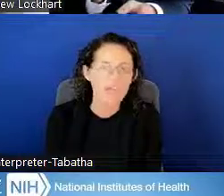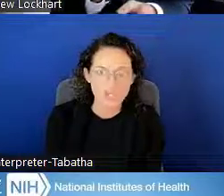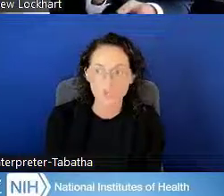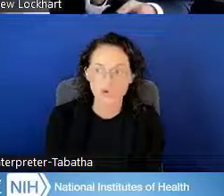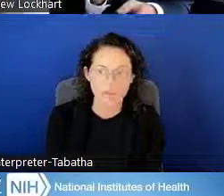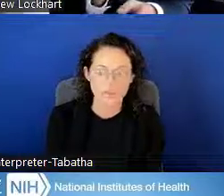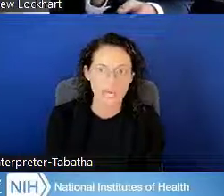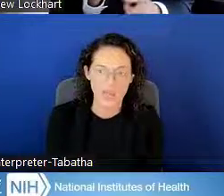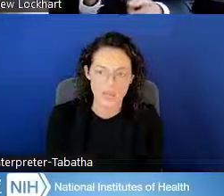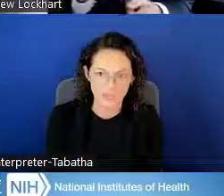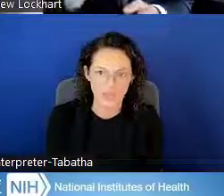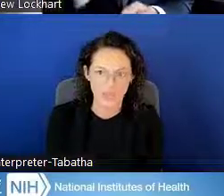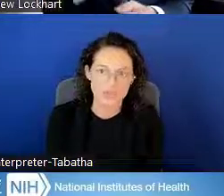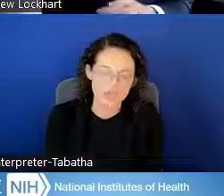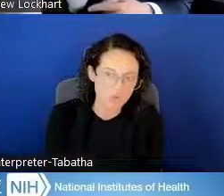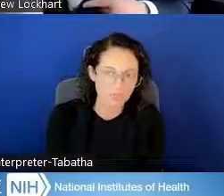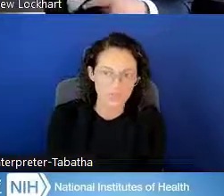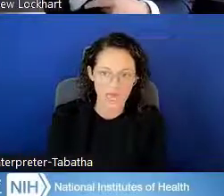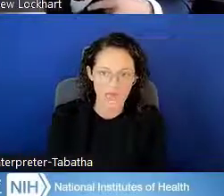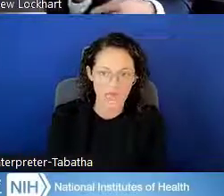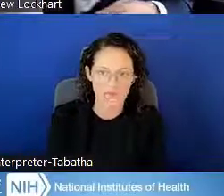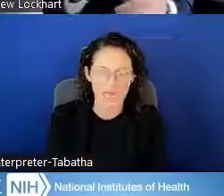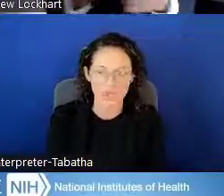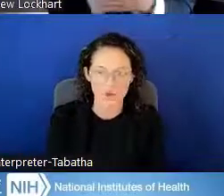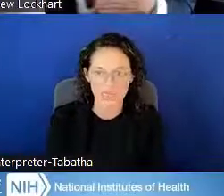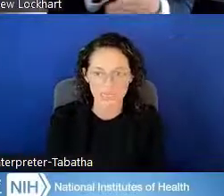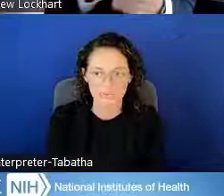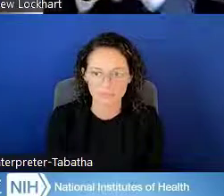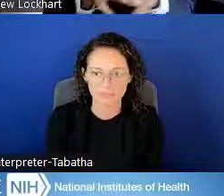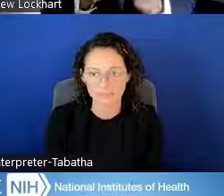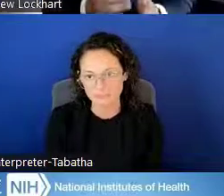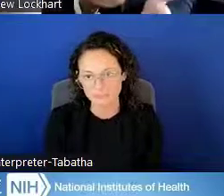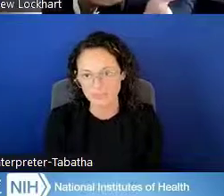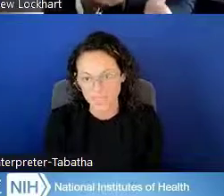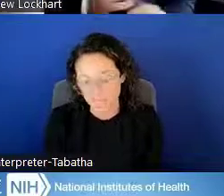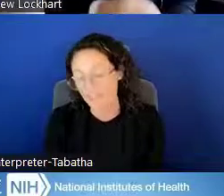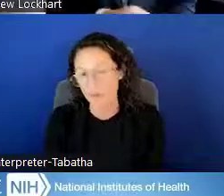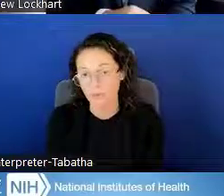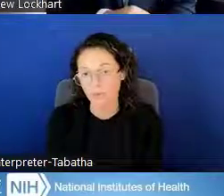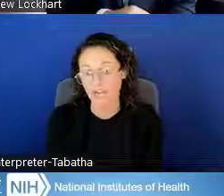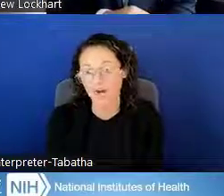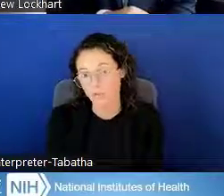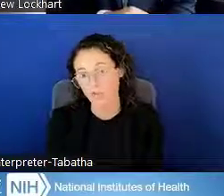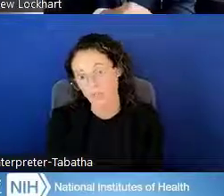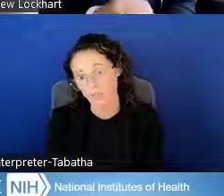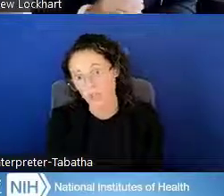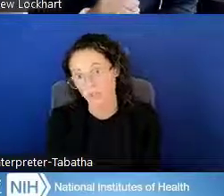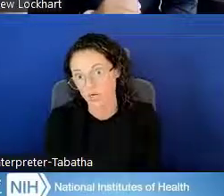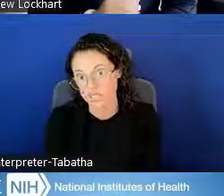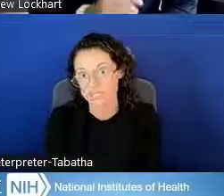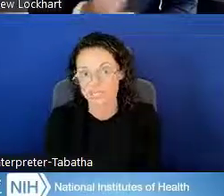Then you would not be eligible to apply for the LRP, and that would apply also for the new awardees